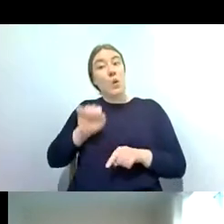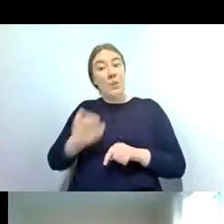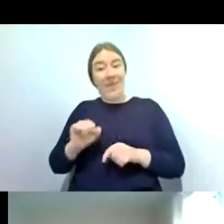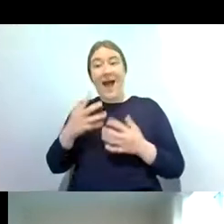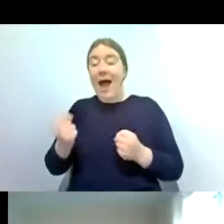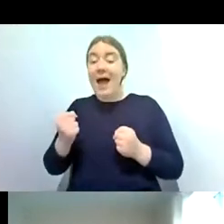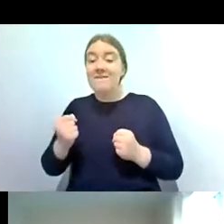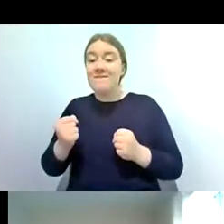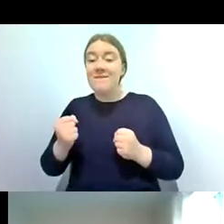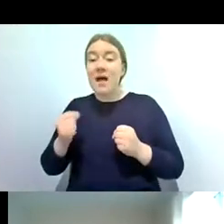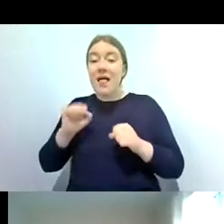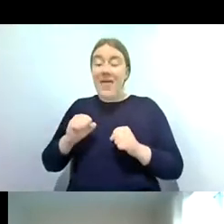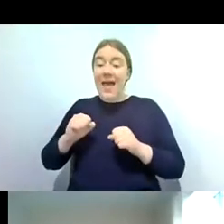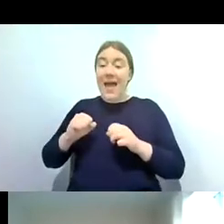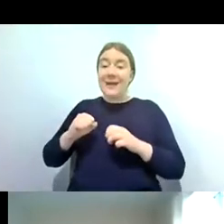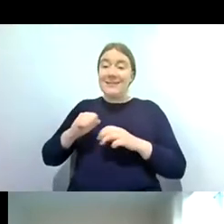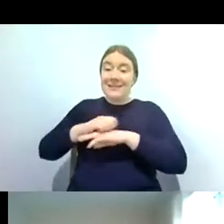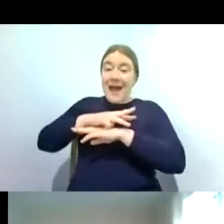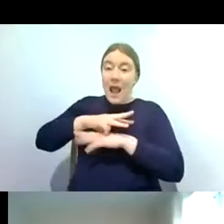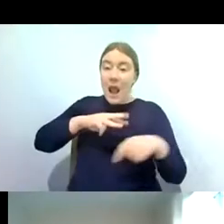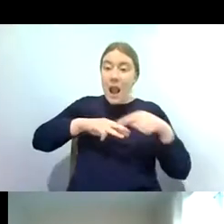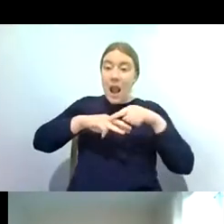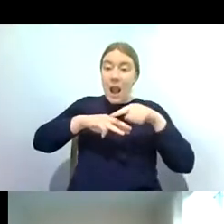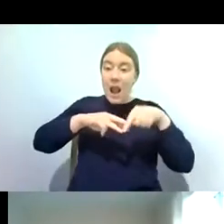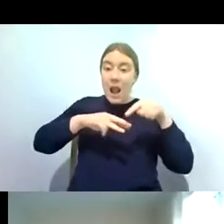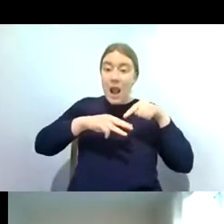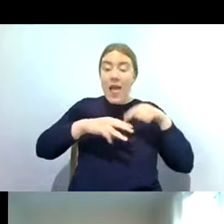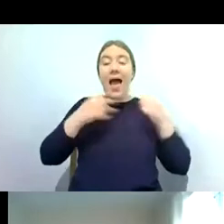on the tails and legs that really helps to separate them out from the other groups